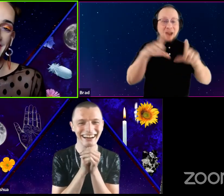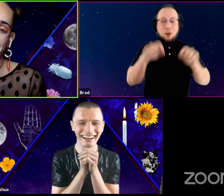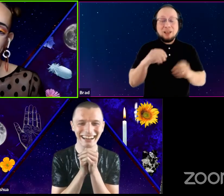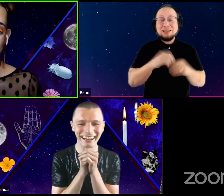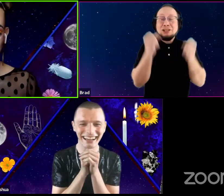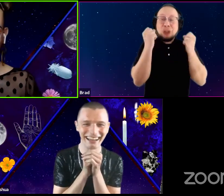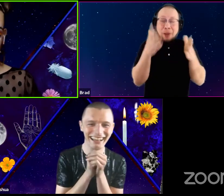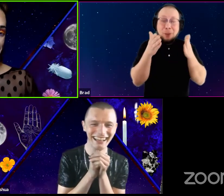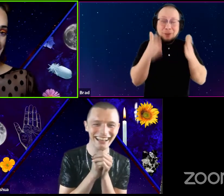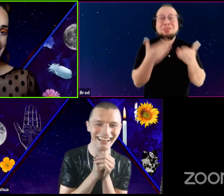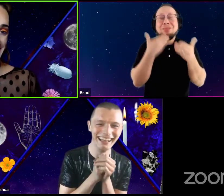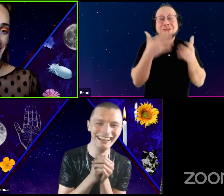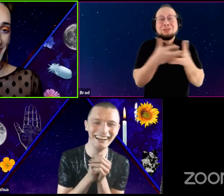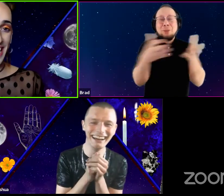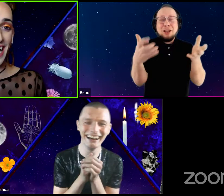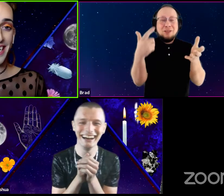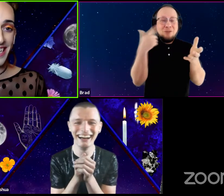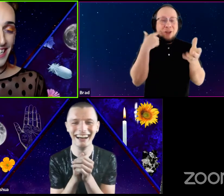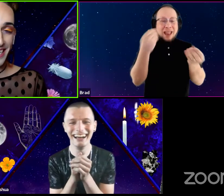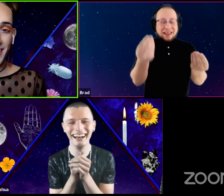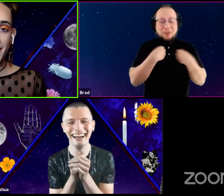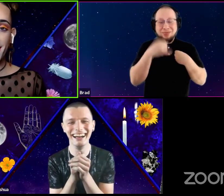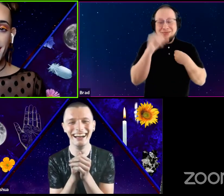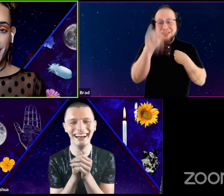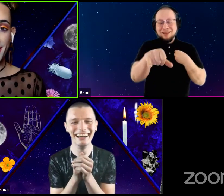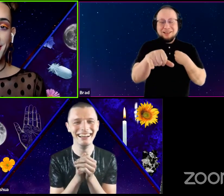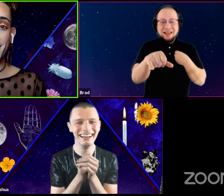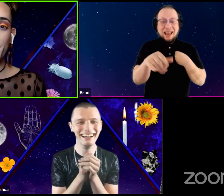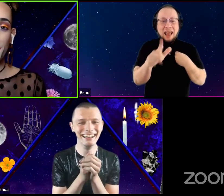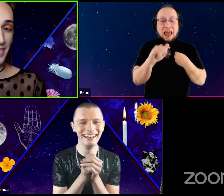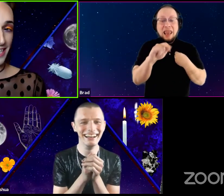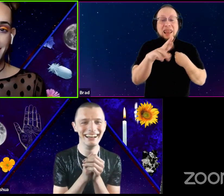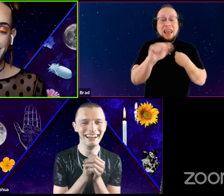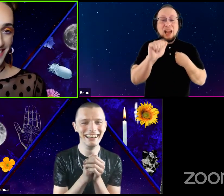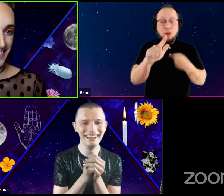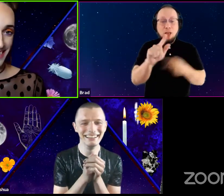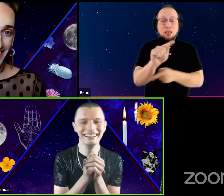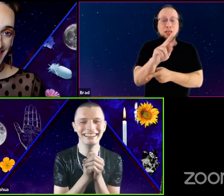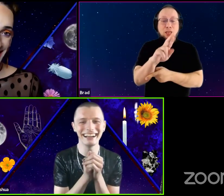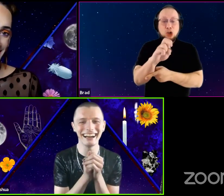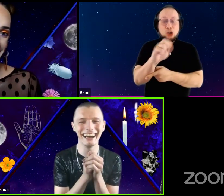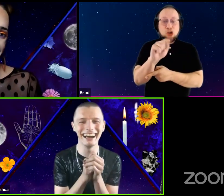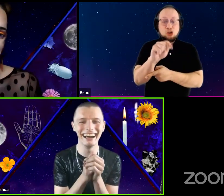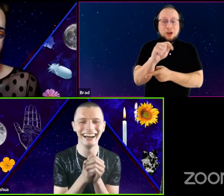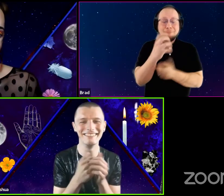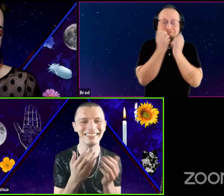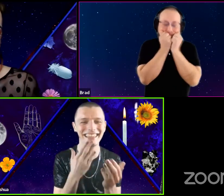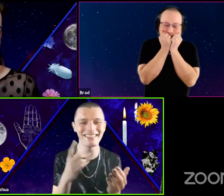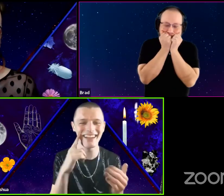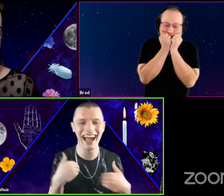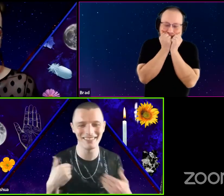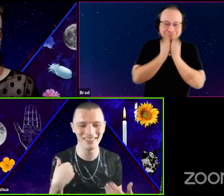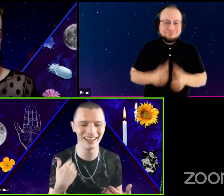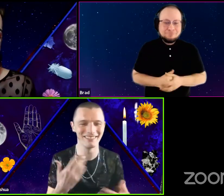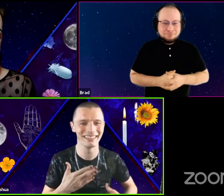Thank you so much for just giving me that literal treat. Well, thanks for having me